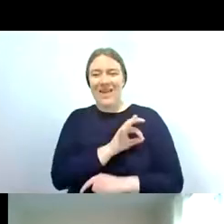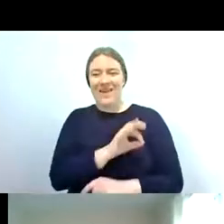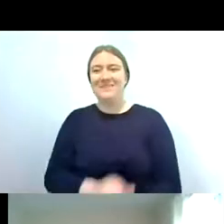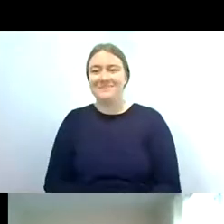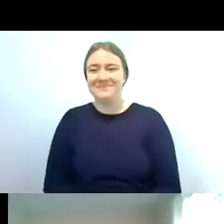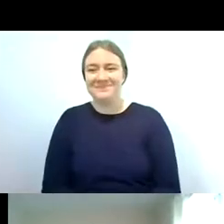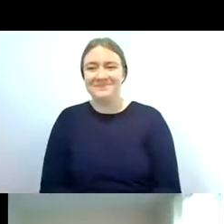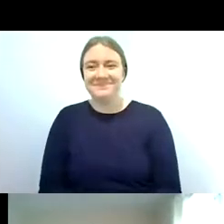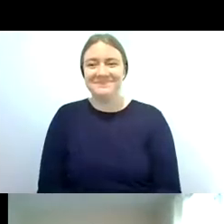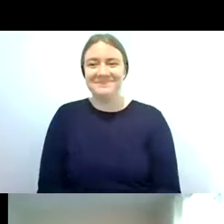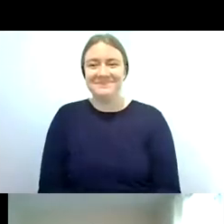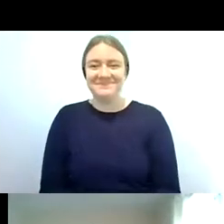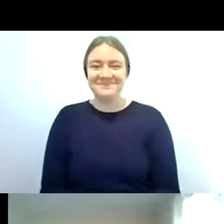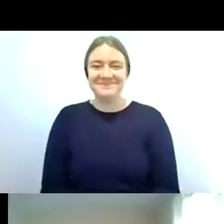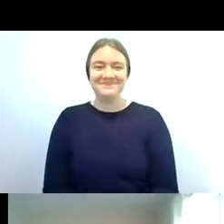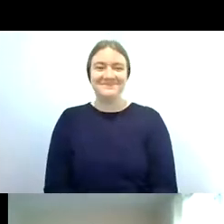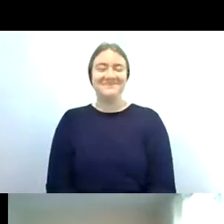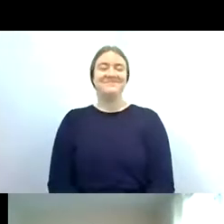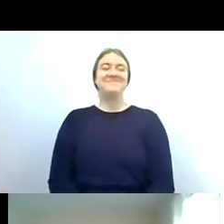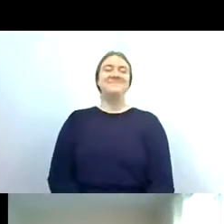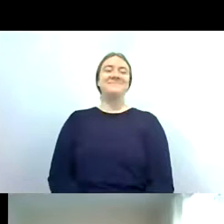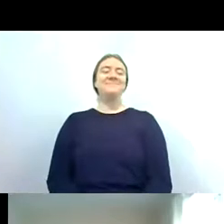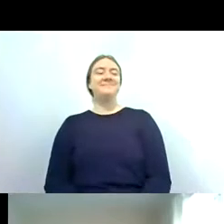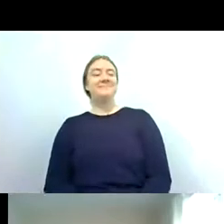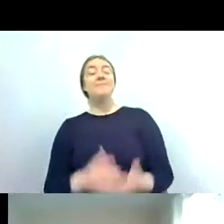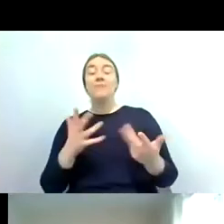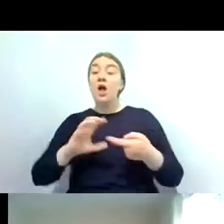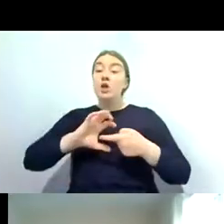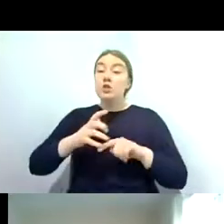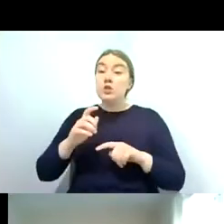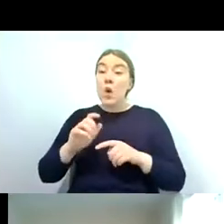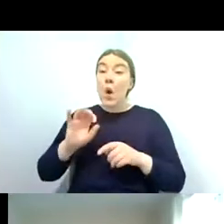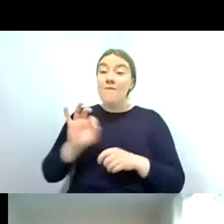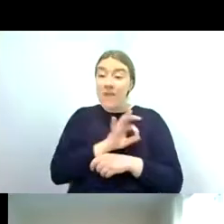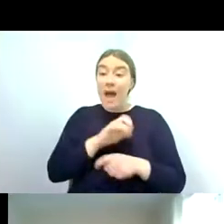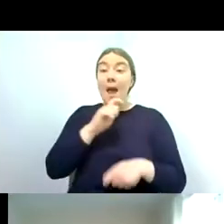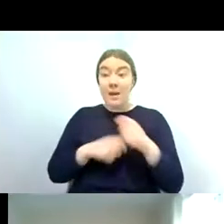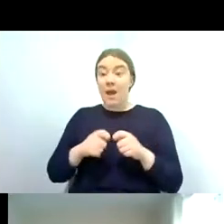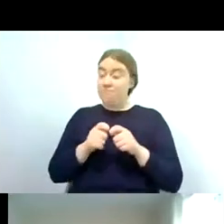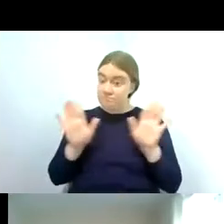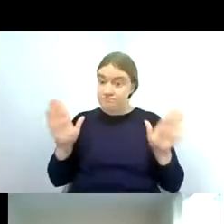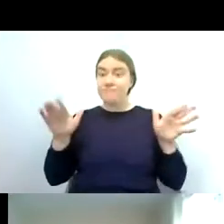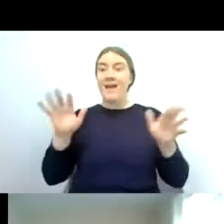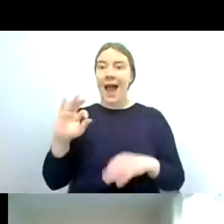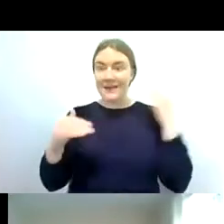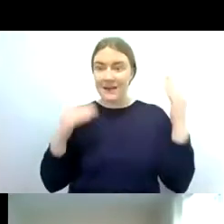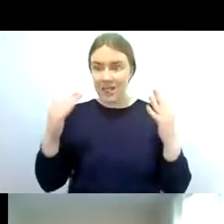and so when uh stoneflies become adults some species do feed in their adult state